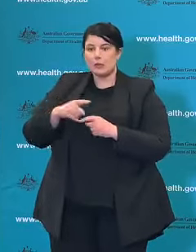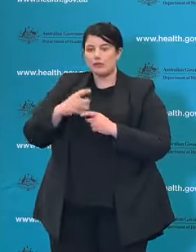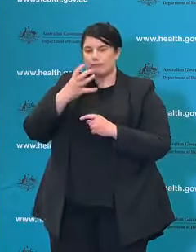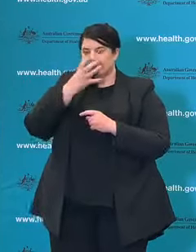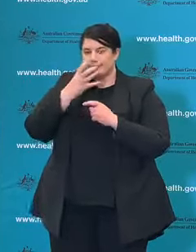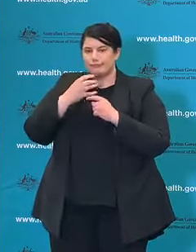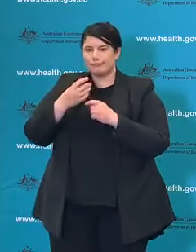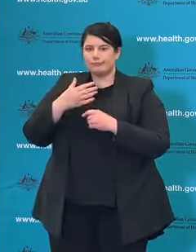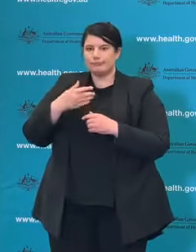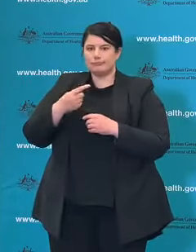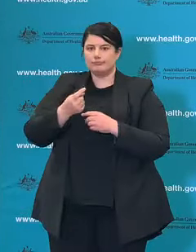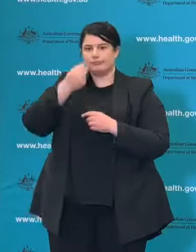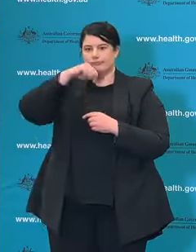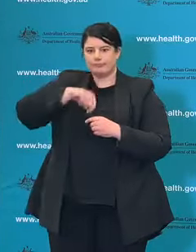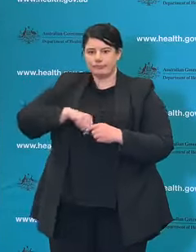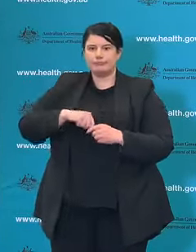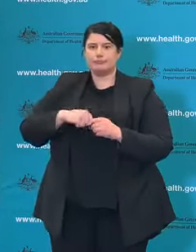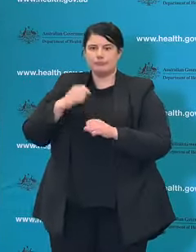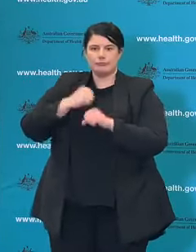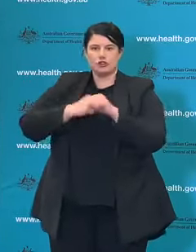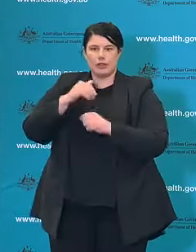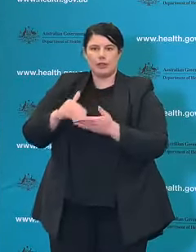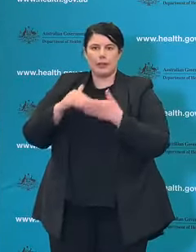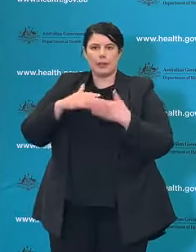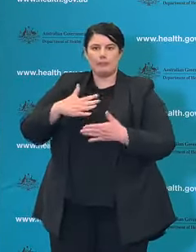the situation may be in the emergency department where it's not particularly